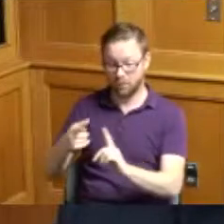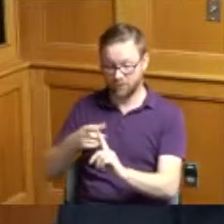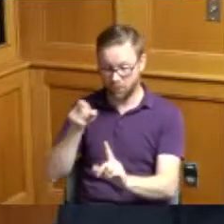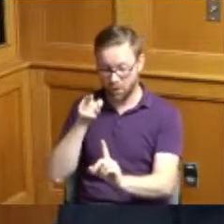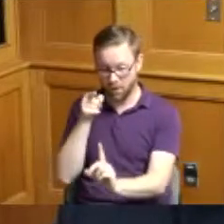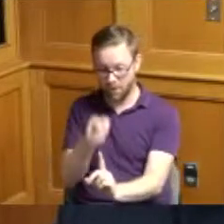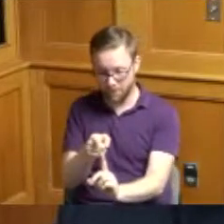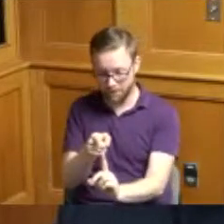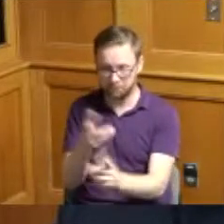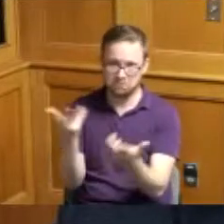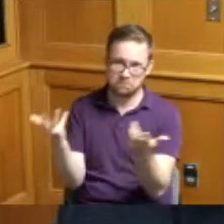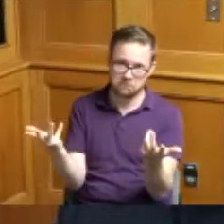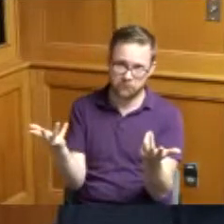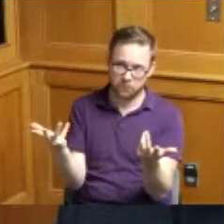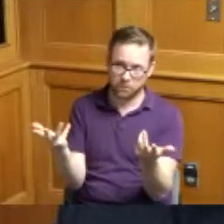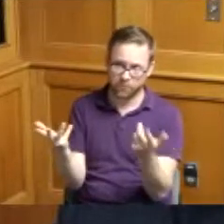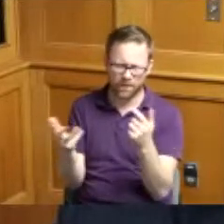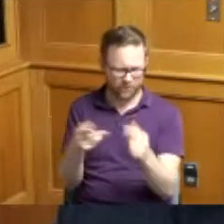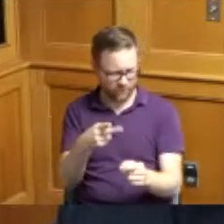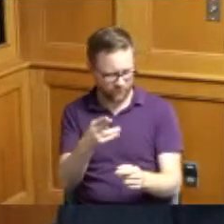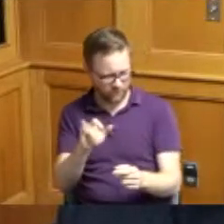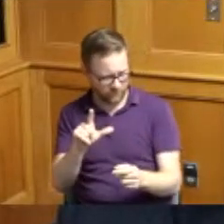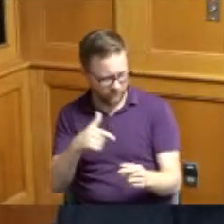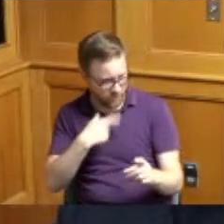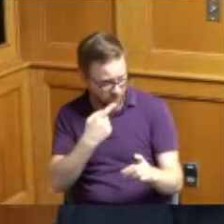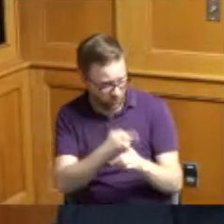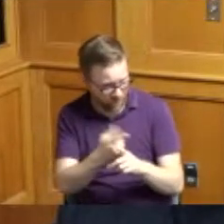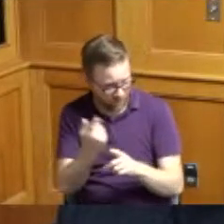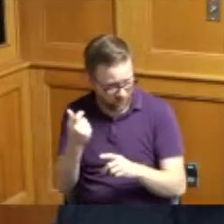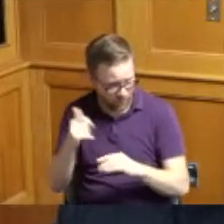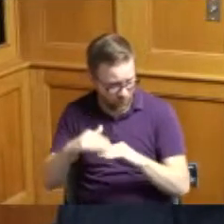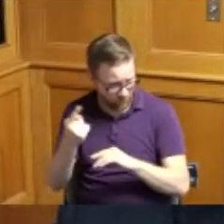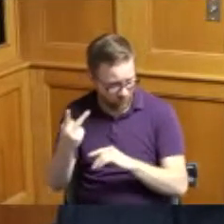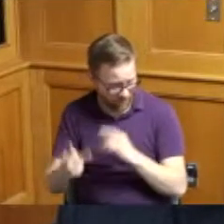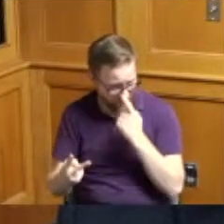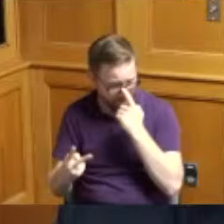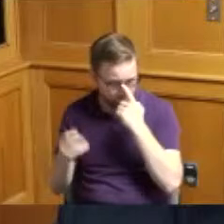roughly Phil correct me if I'm wrong perhaps a little bit over half of that is attributable to